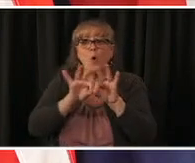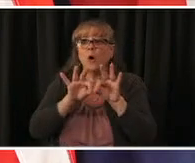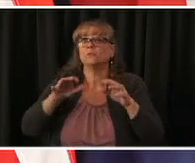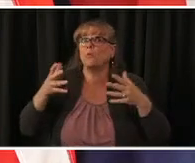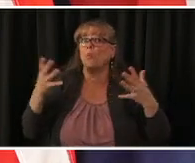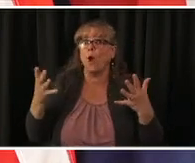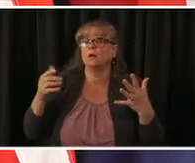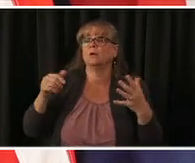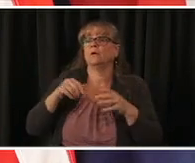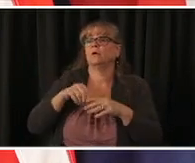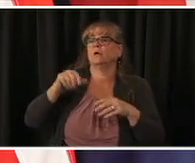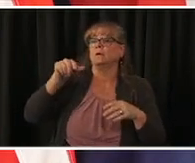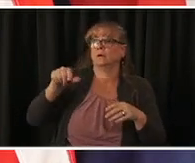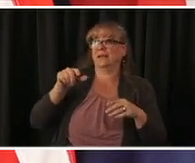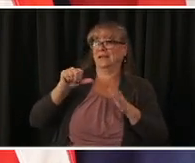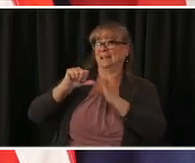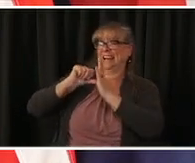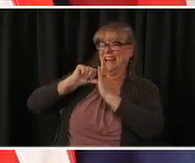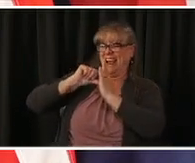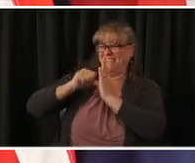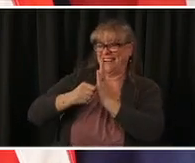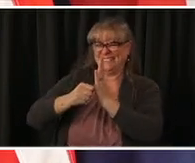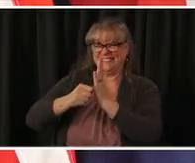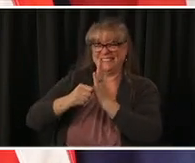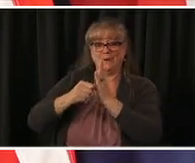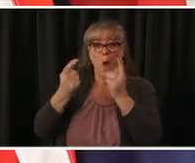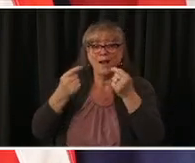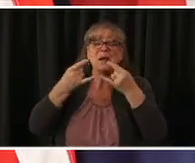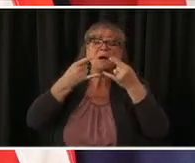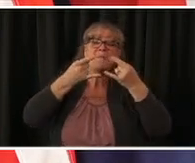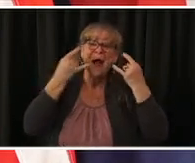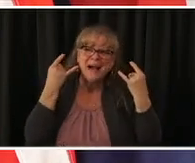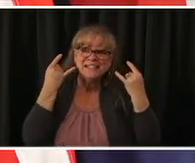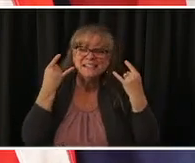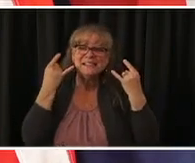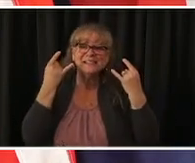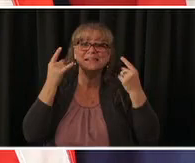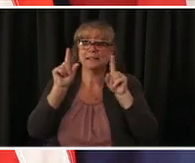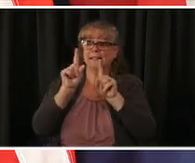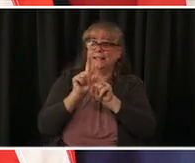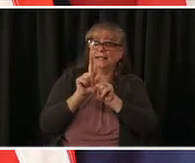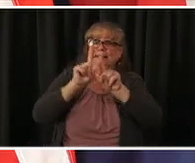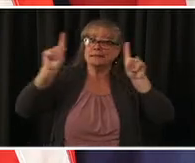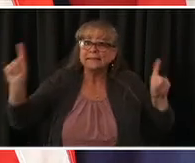to avoid social gatherings um you know for people who are vaccinated which means by the way not just